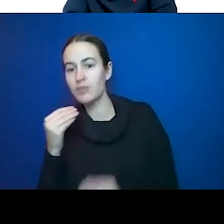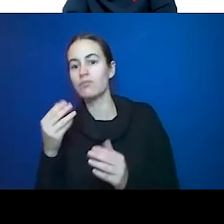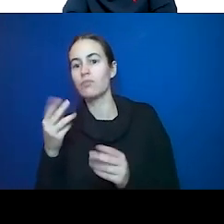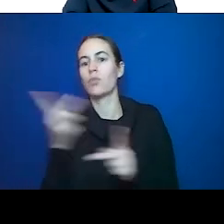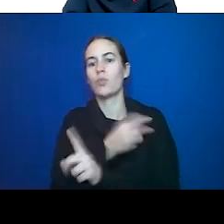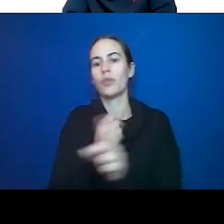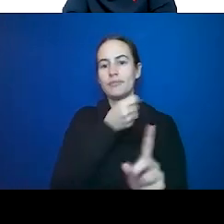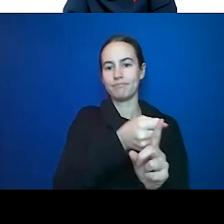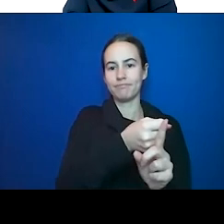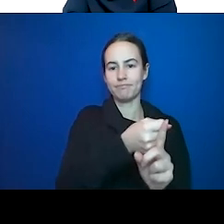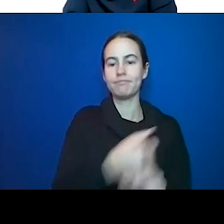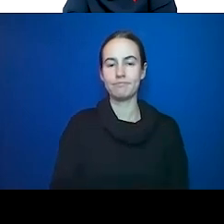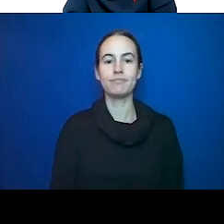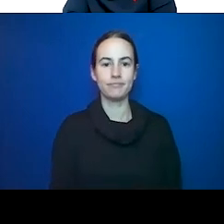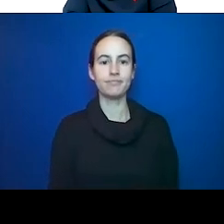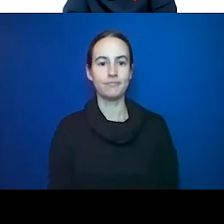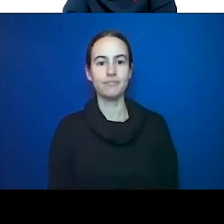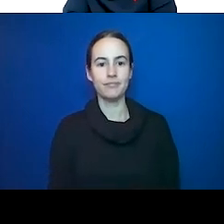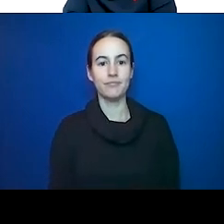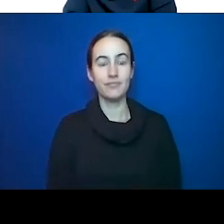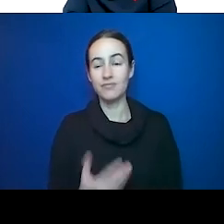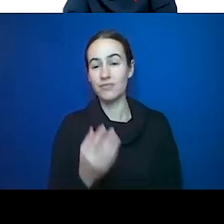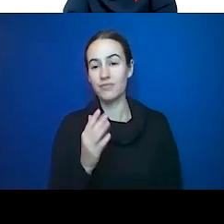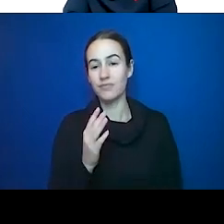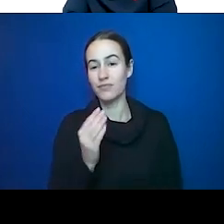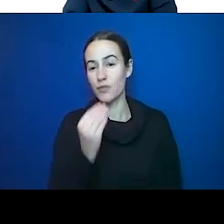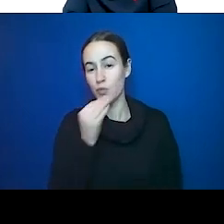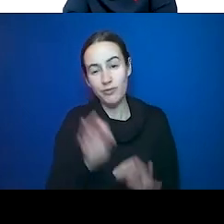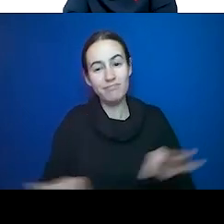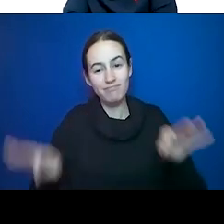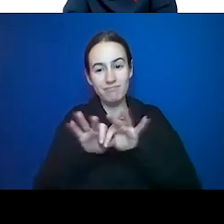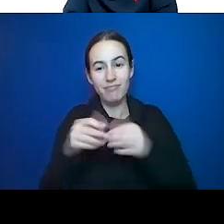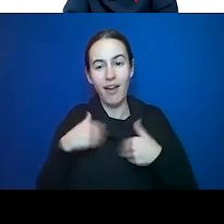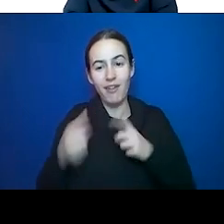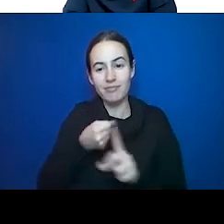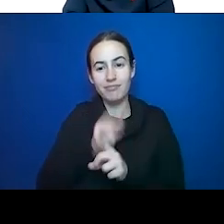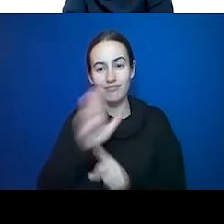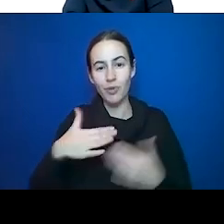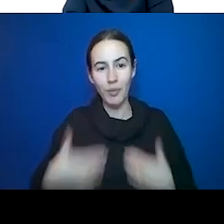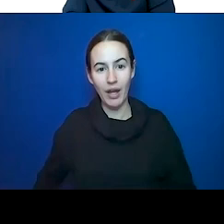matter. It does matter what we eat. This is a Ruth Chris porter house for two. I can tell you,